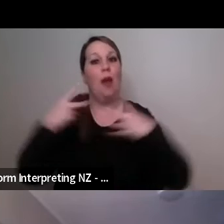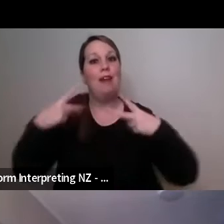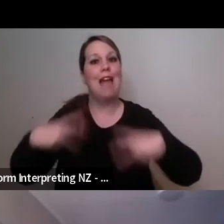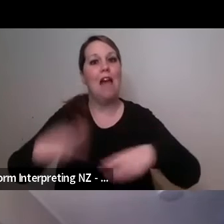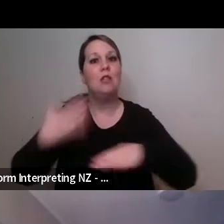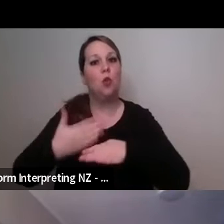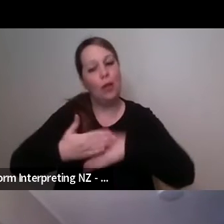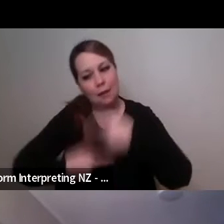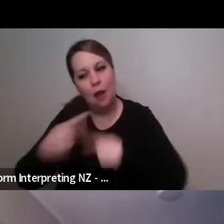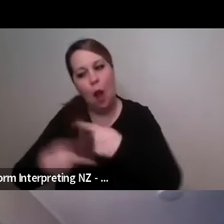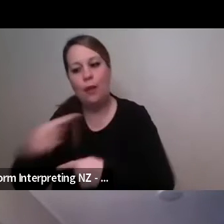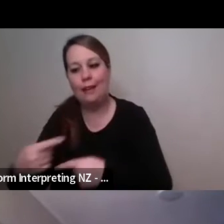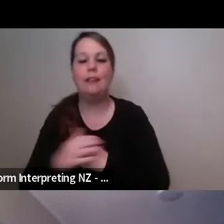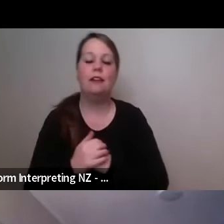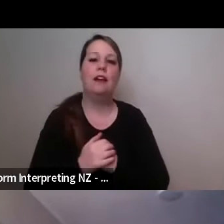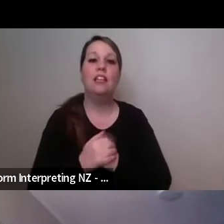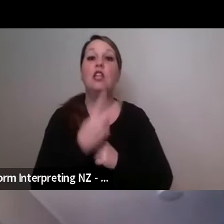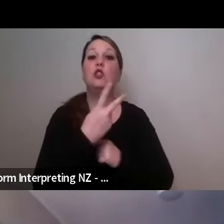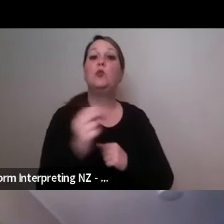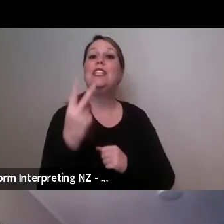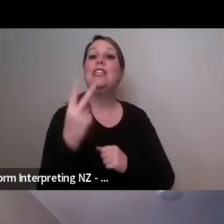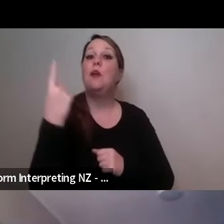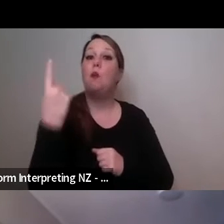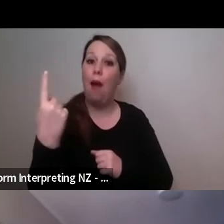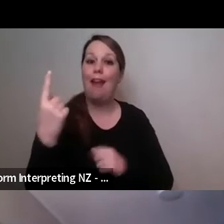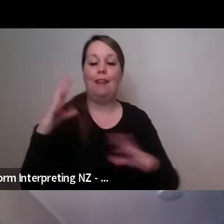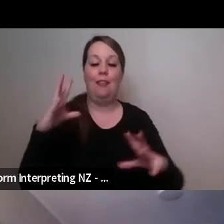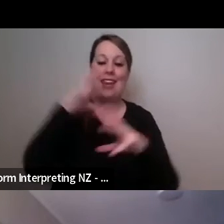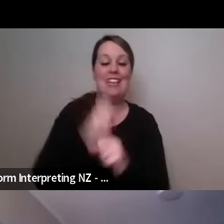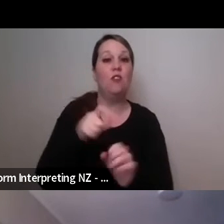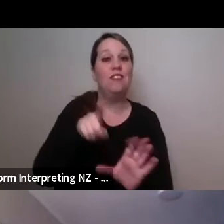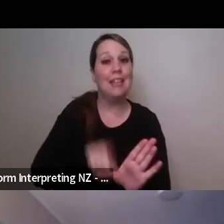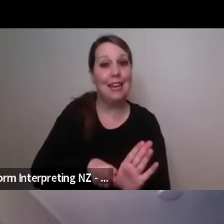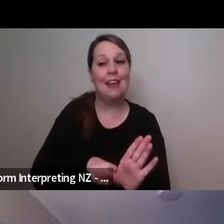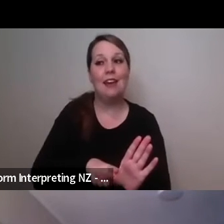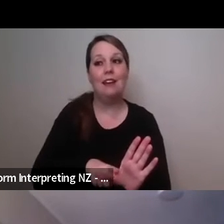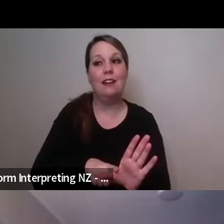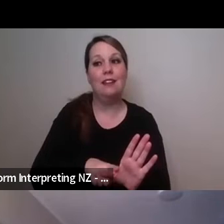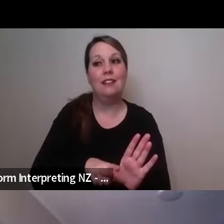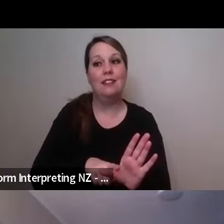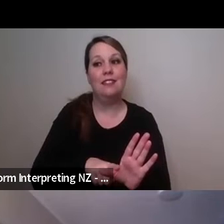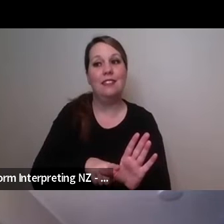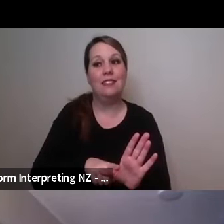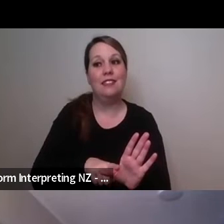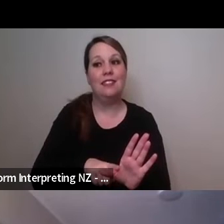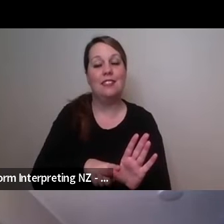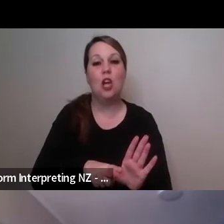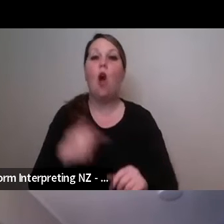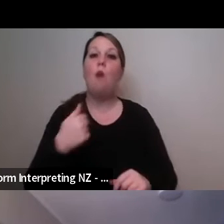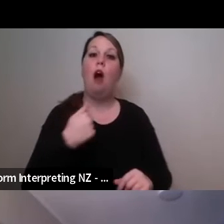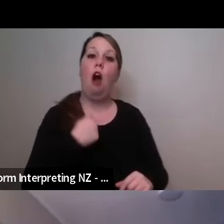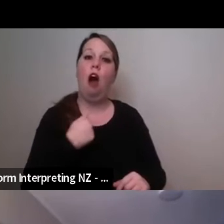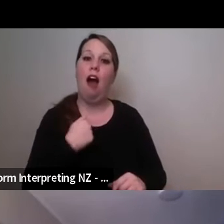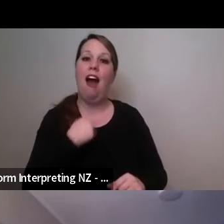2021 that was sort of my uh my tenure as Artistic Director coming to an end so I